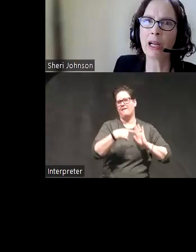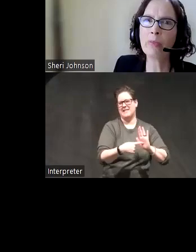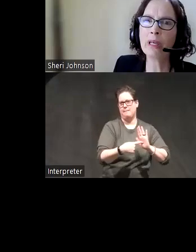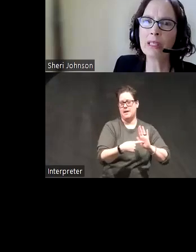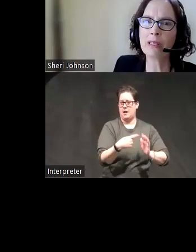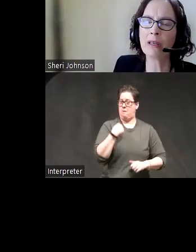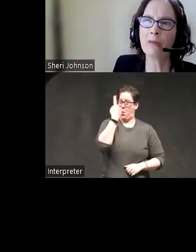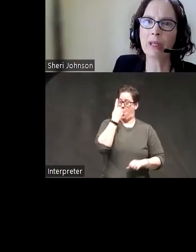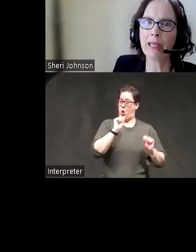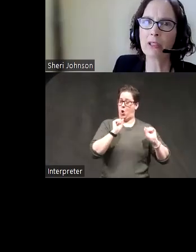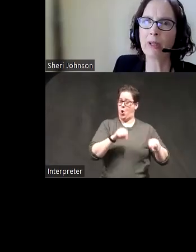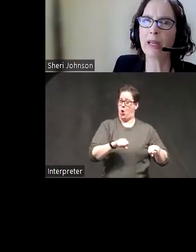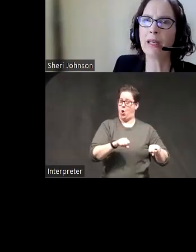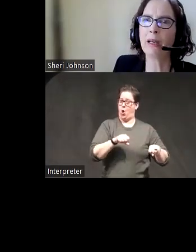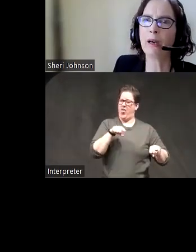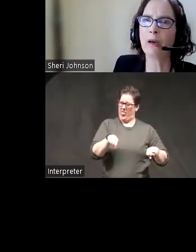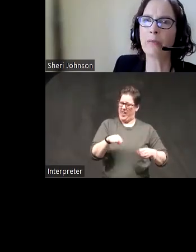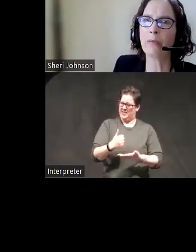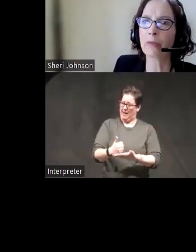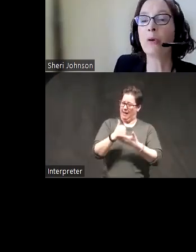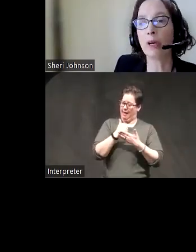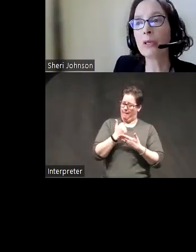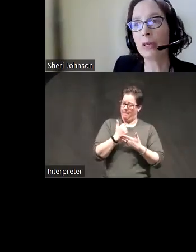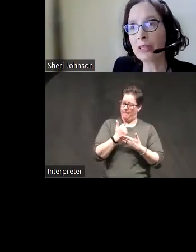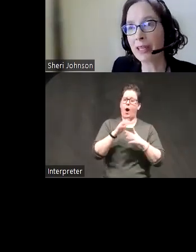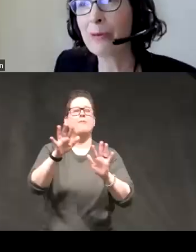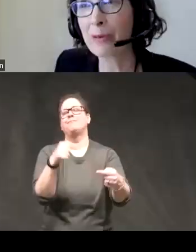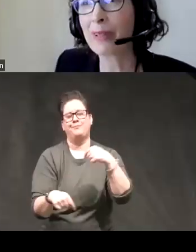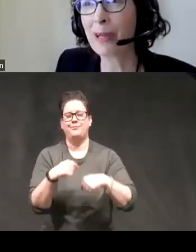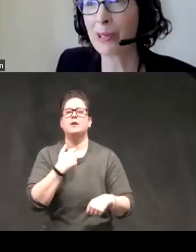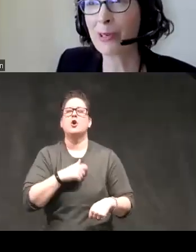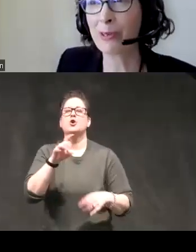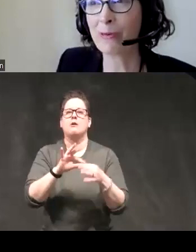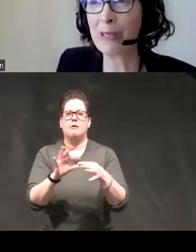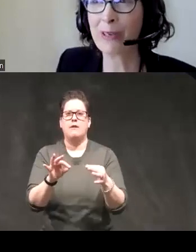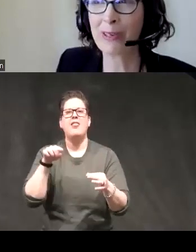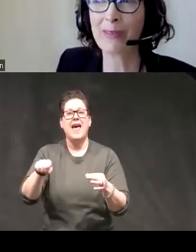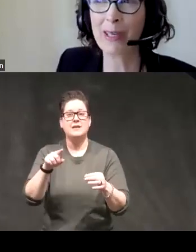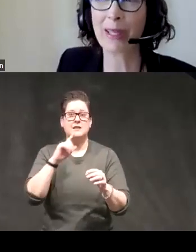help us really explain um oh also I should say there was longitudinal research showing